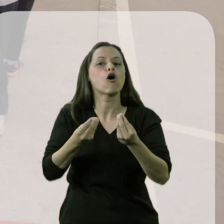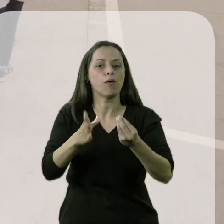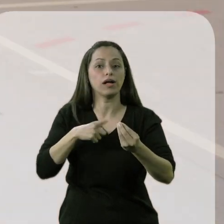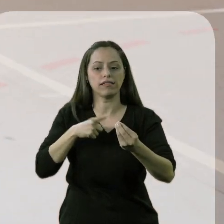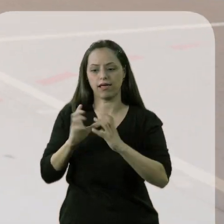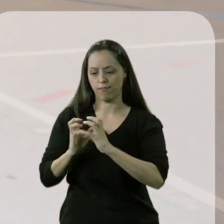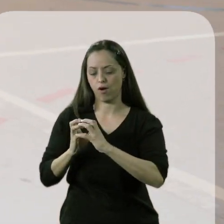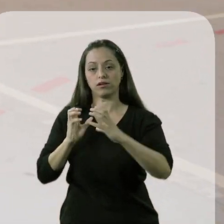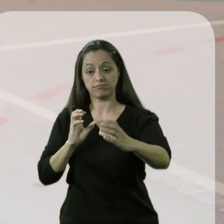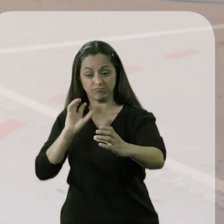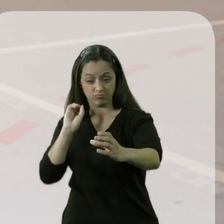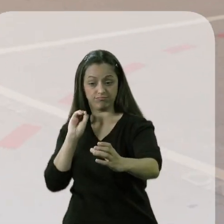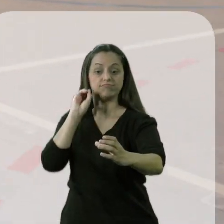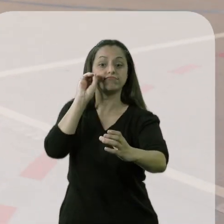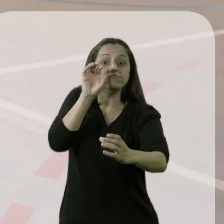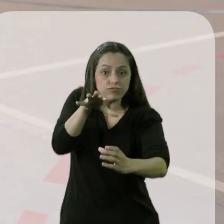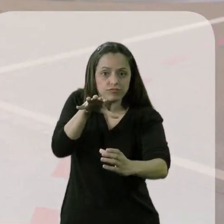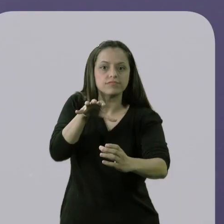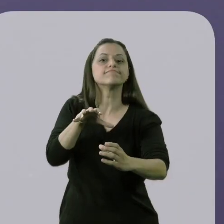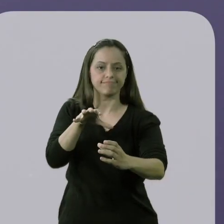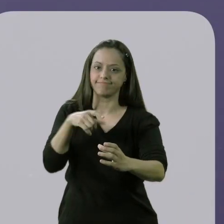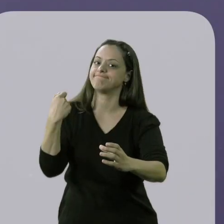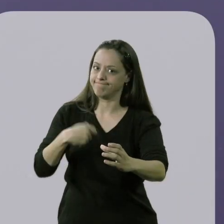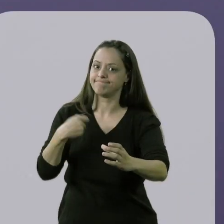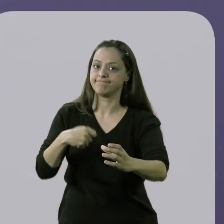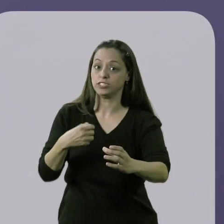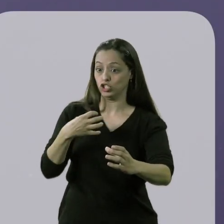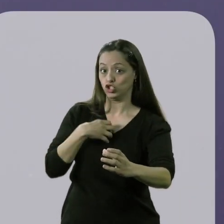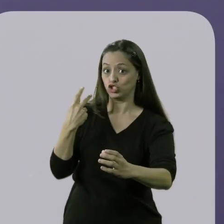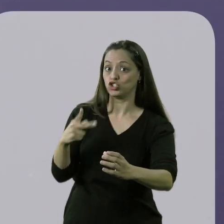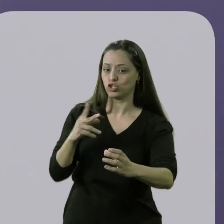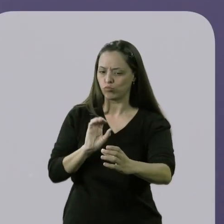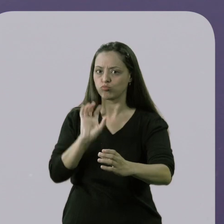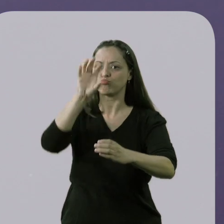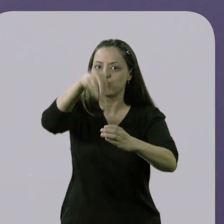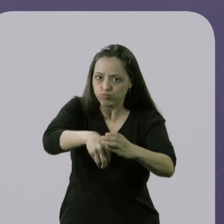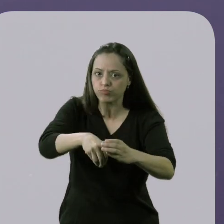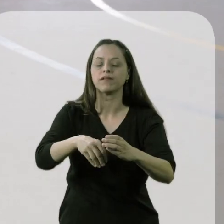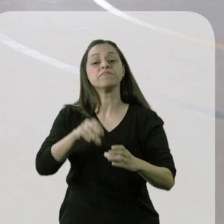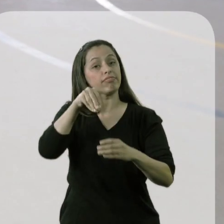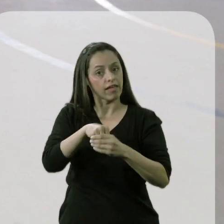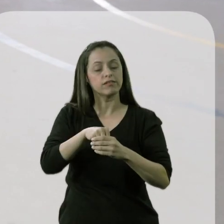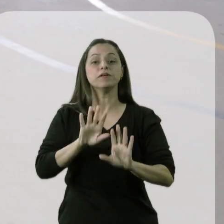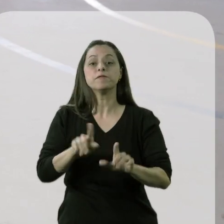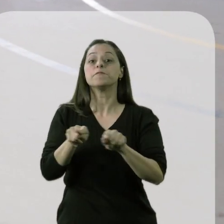He picks up the rubber ball and starts playing, throwing the small ball in the bucket.